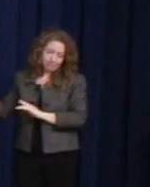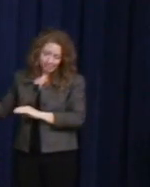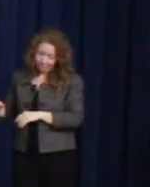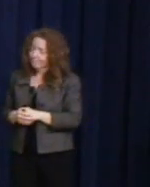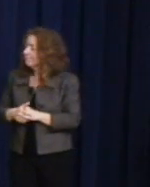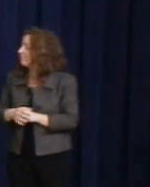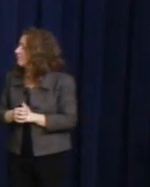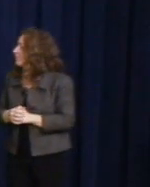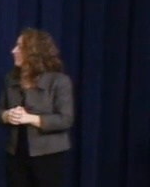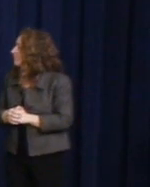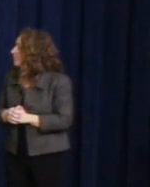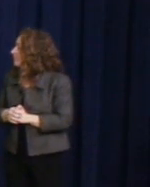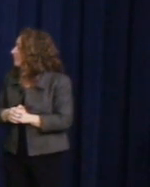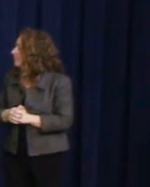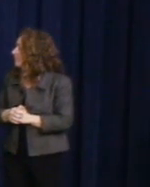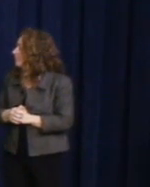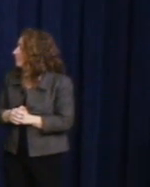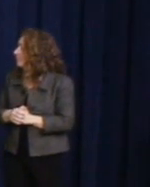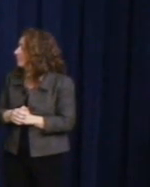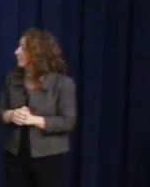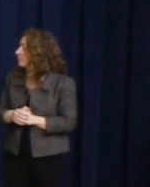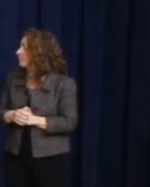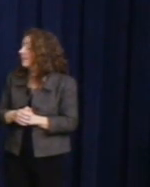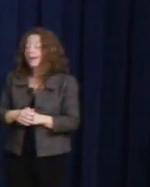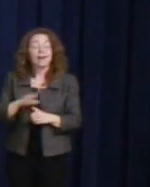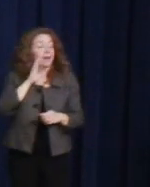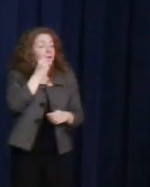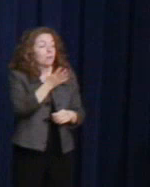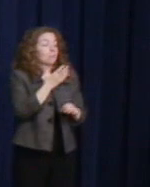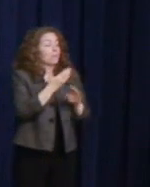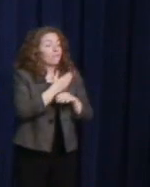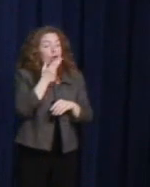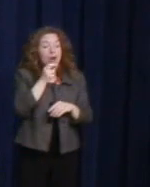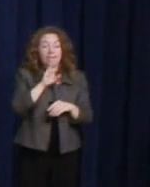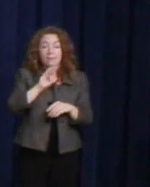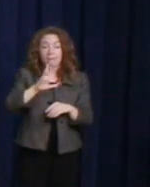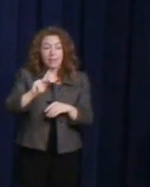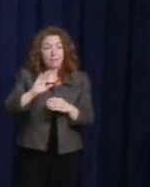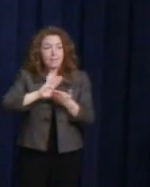After all, before he was an icon, he was an organizer.